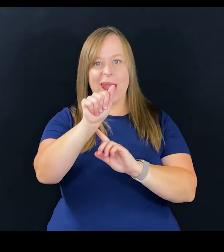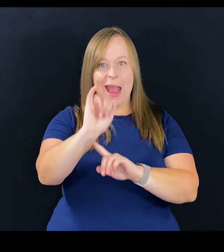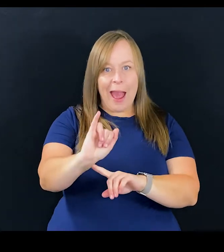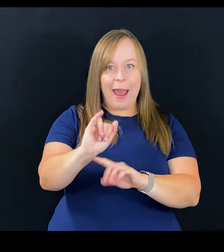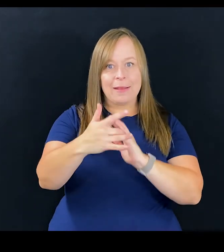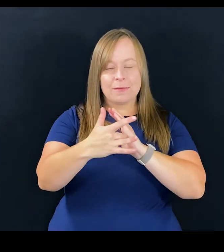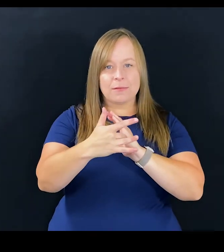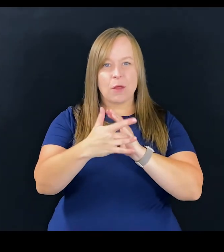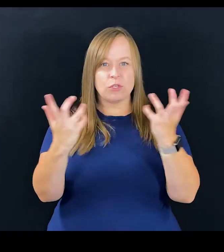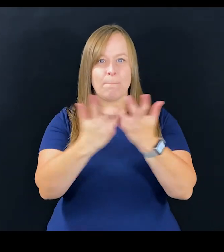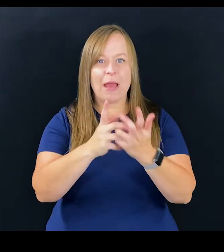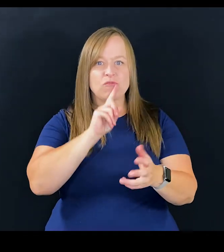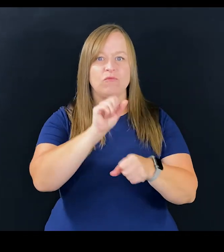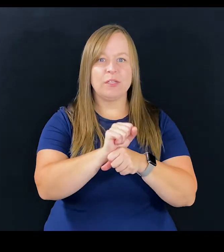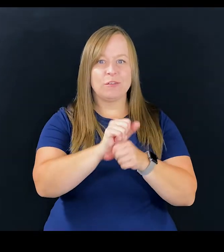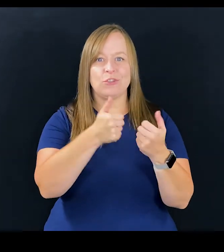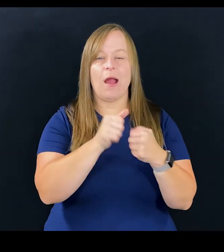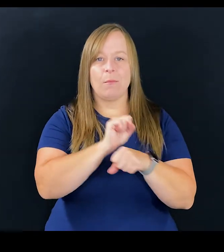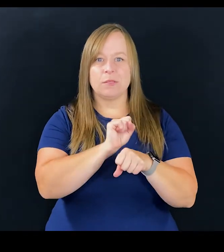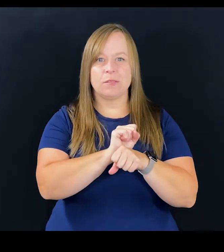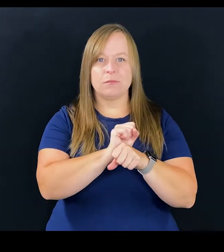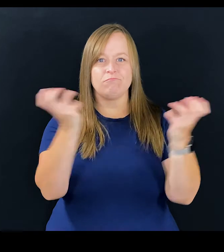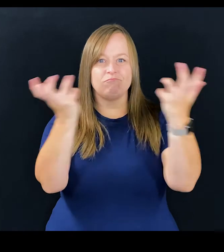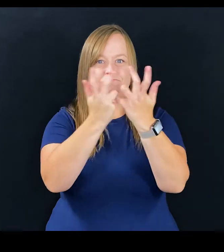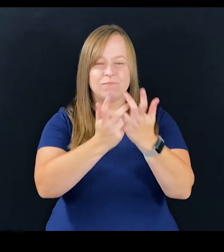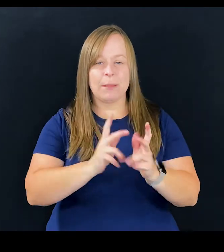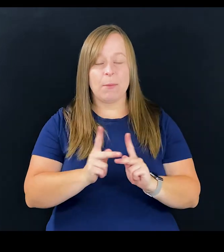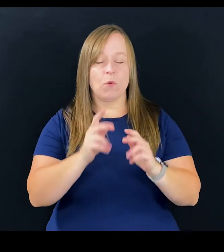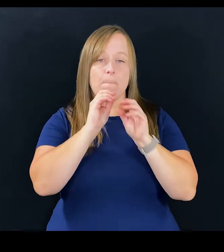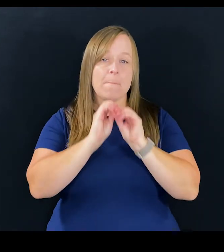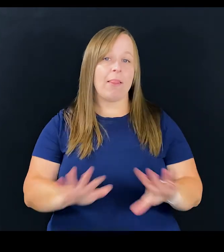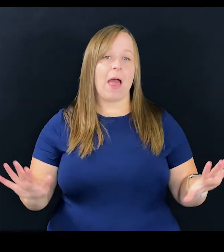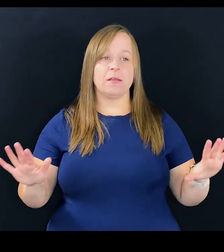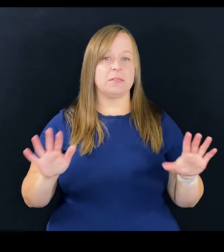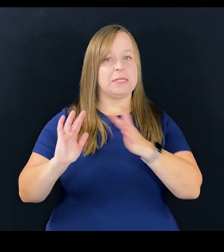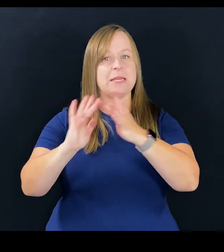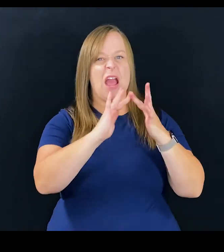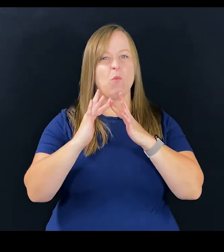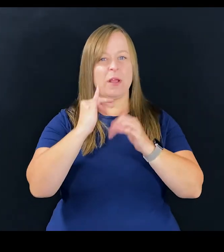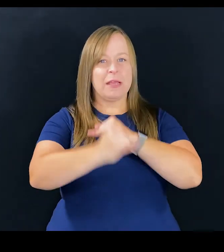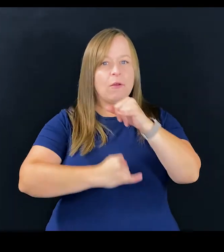intelligence that match to real jobs. And we're really blessed right now that we're in this network of international